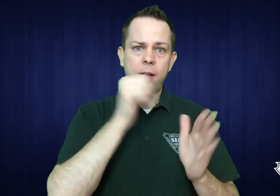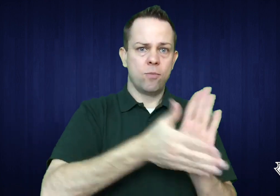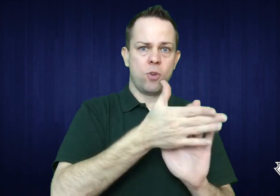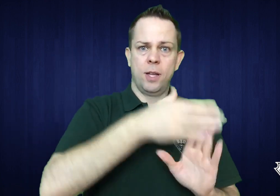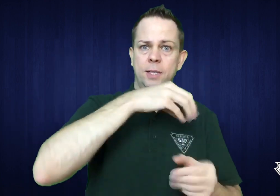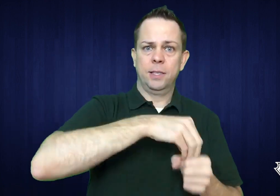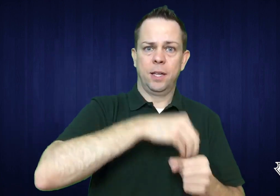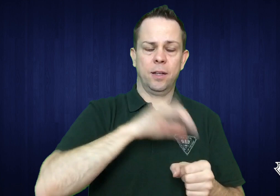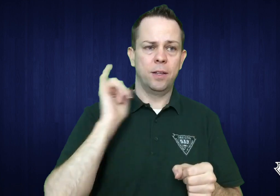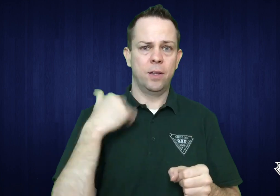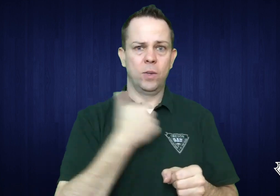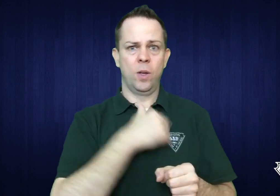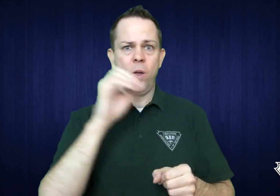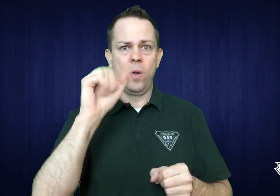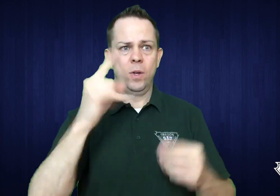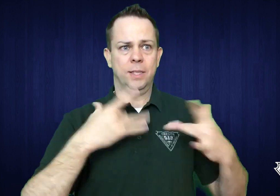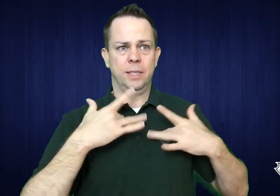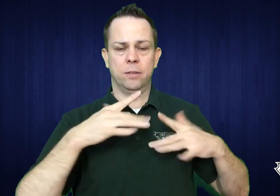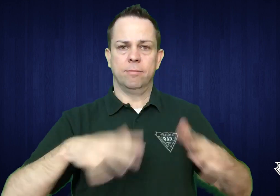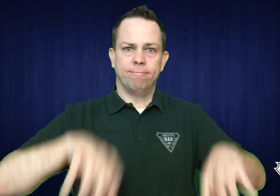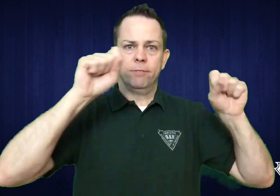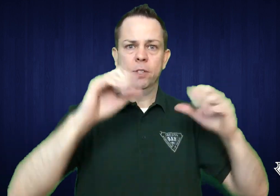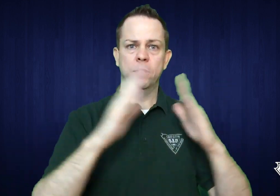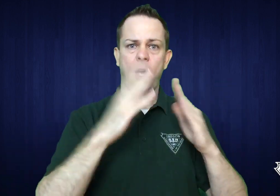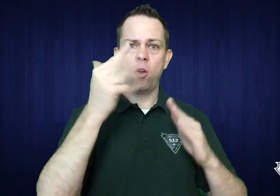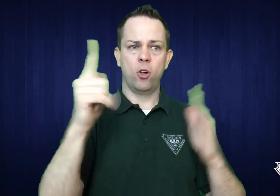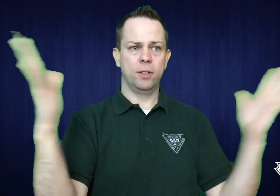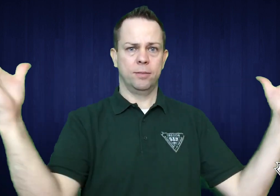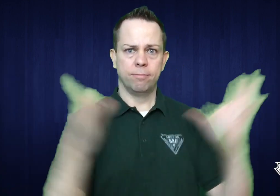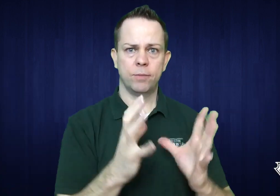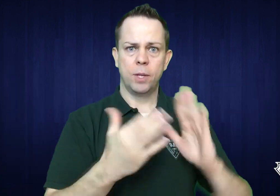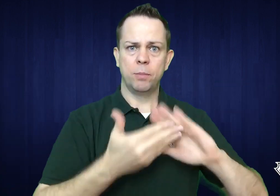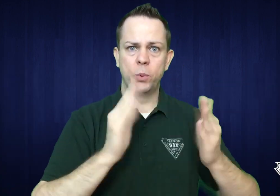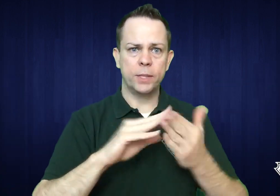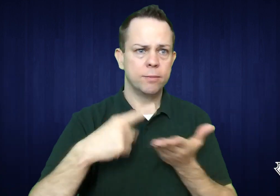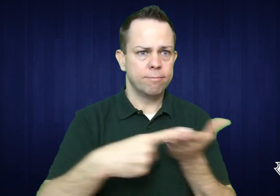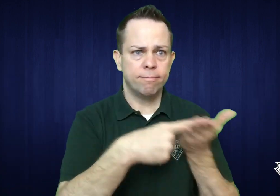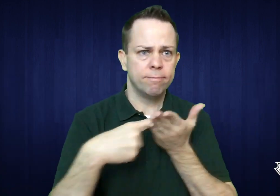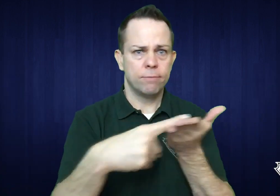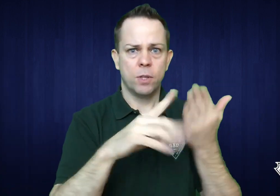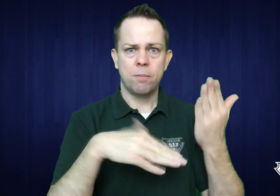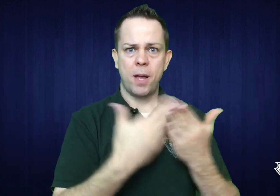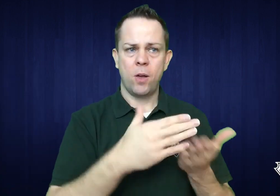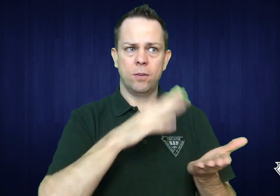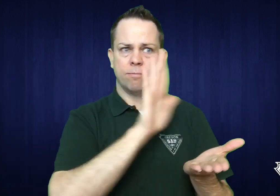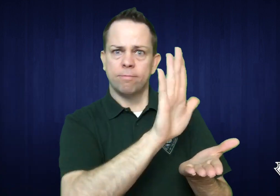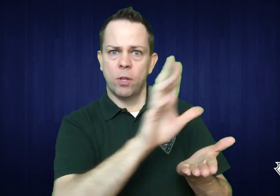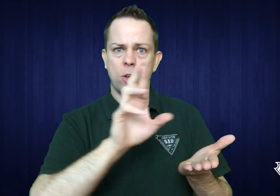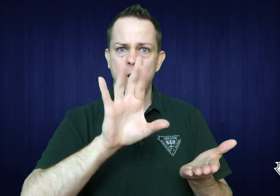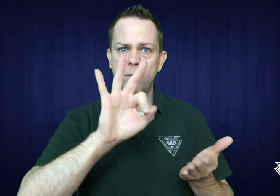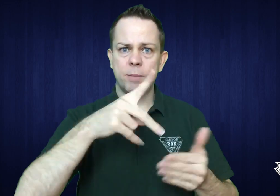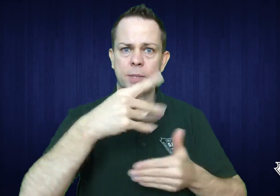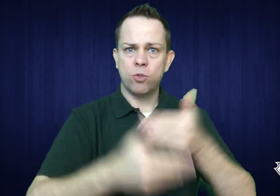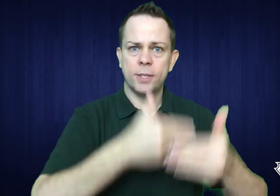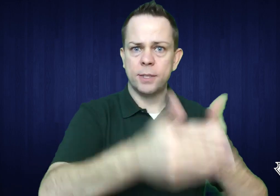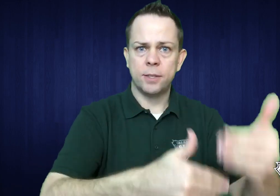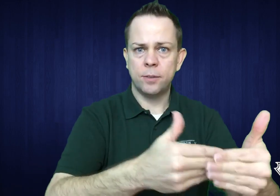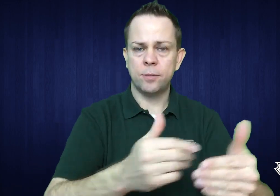and no longer run the services internally. We hosted a Town Hall meeting to discuss the RFP.